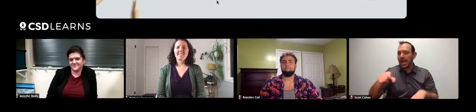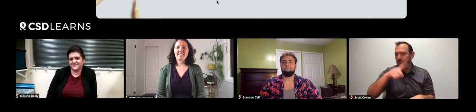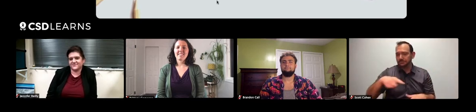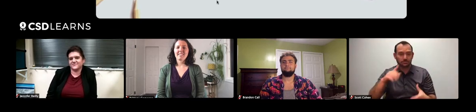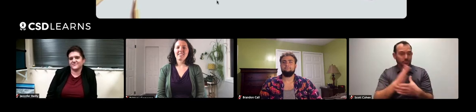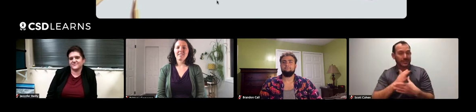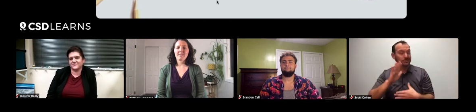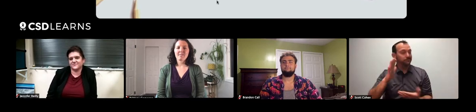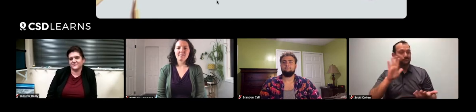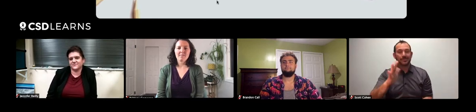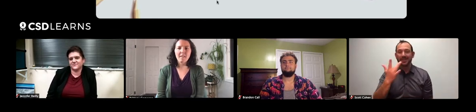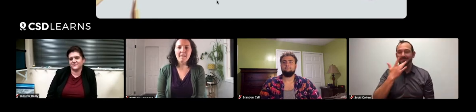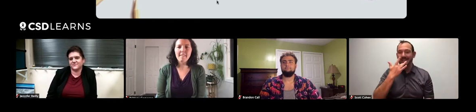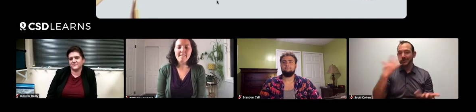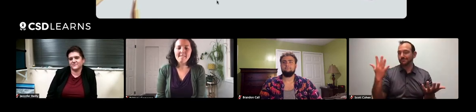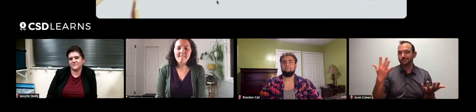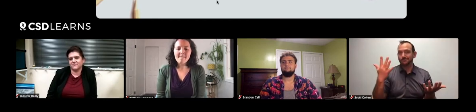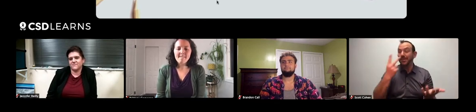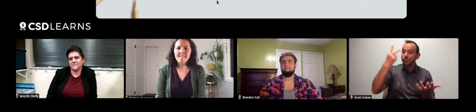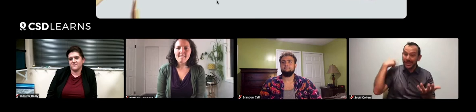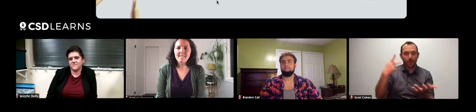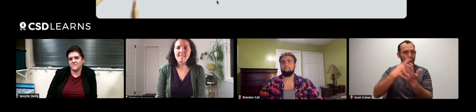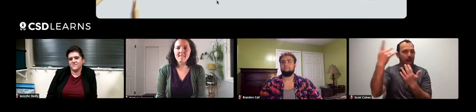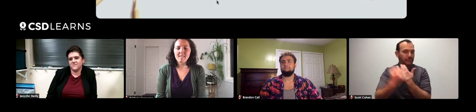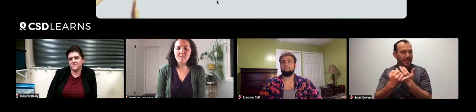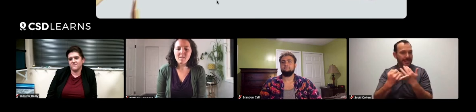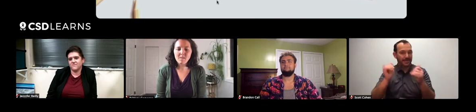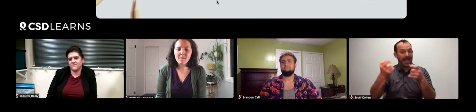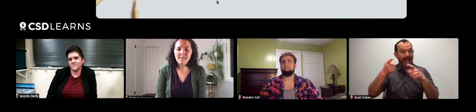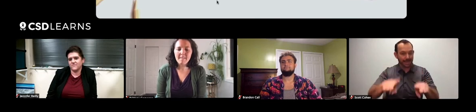Now, let me ask, could you share a favorite memory, favorite project,